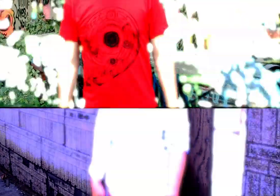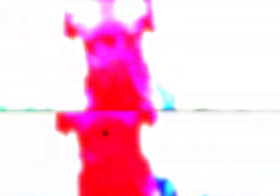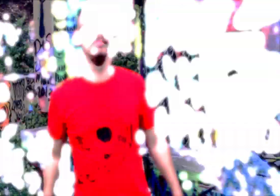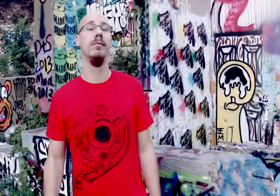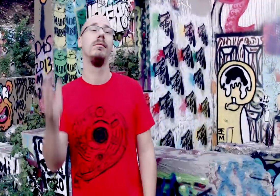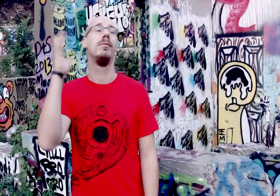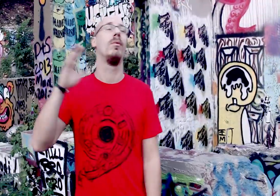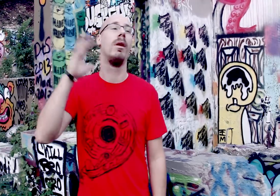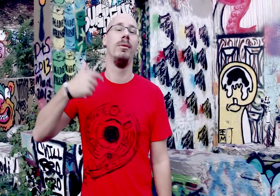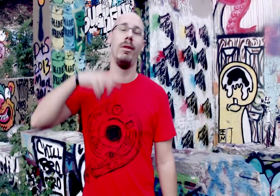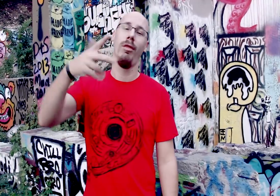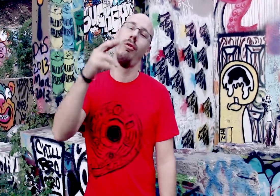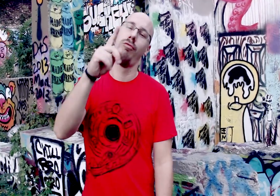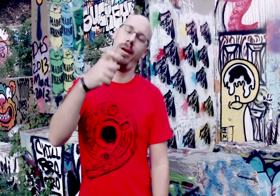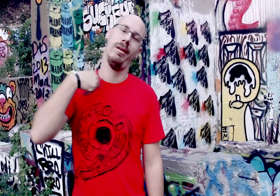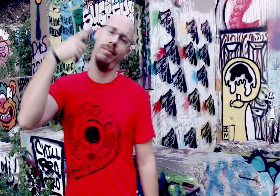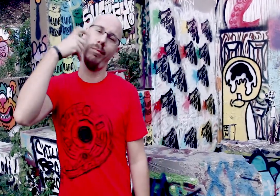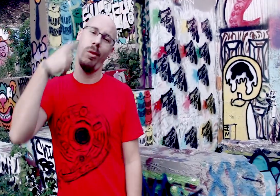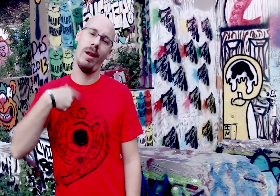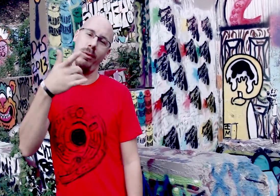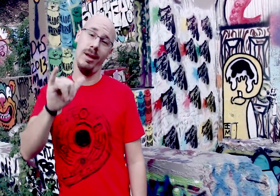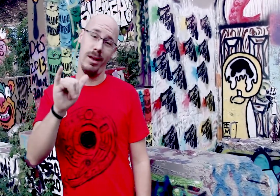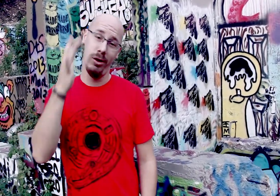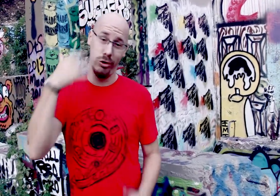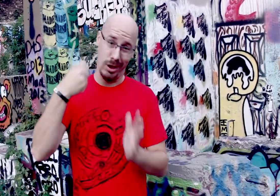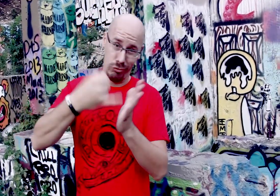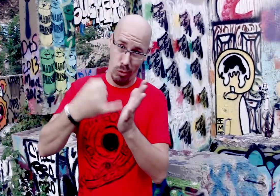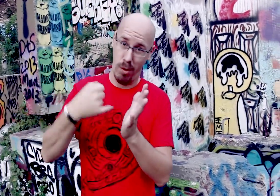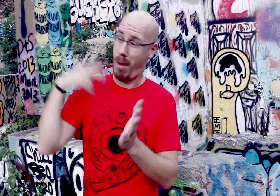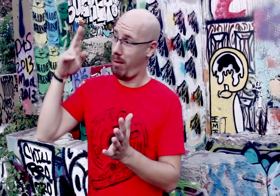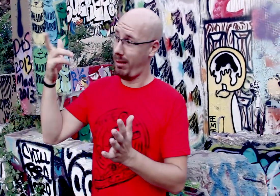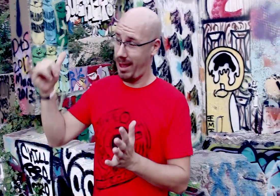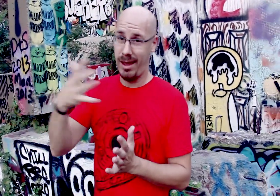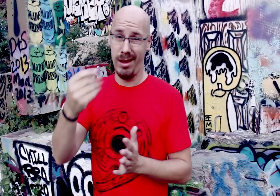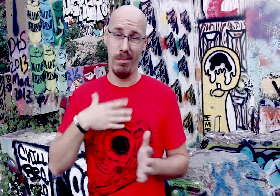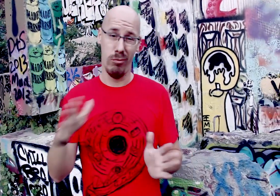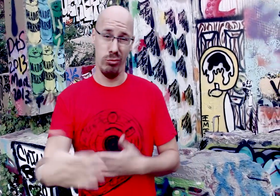When I was in the third-grade I thought I was gay because I could draw, my uncle was, and I kept my room straight.